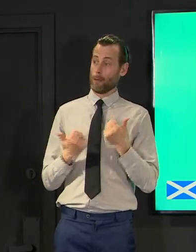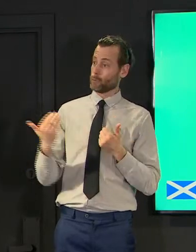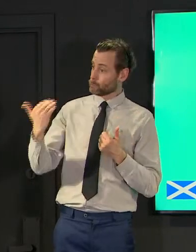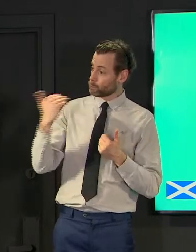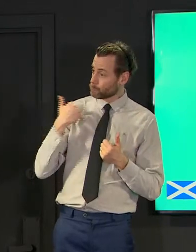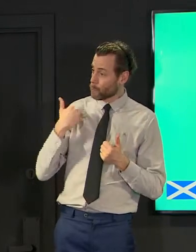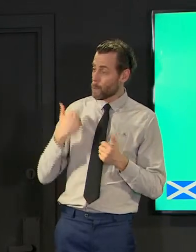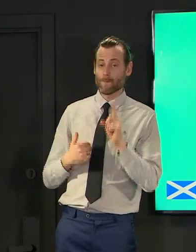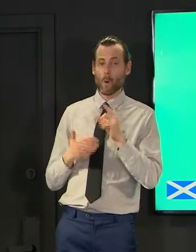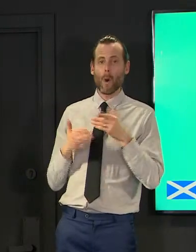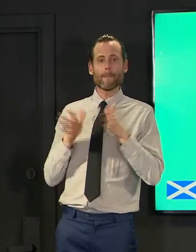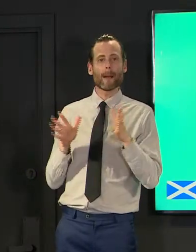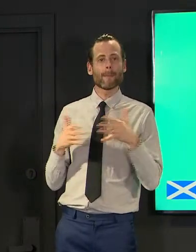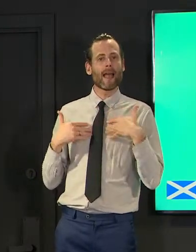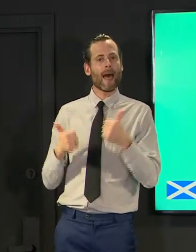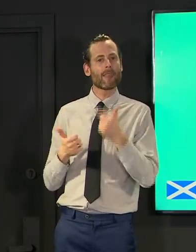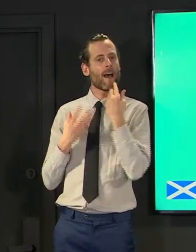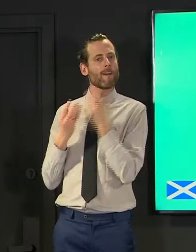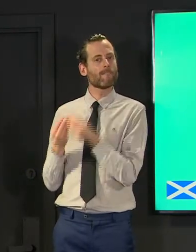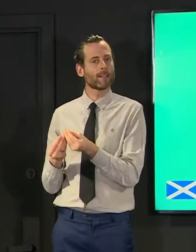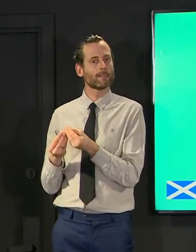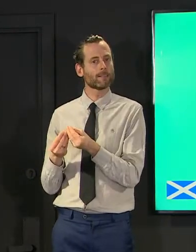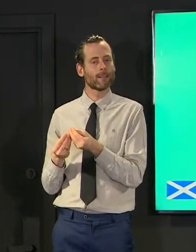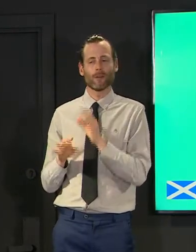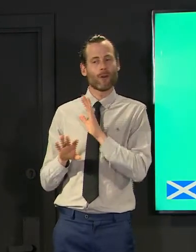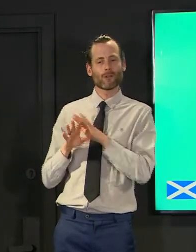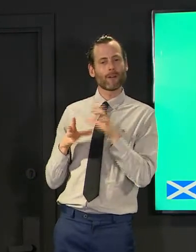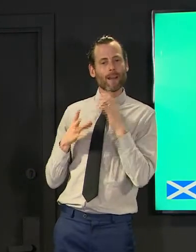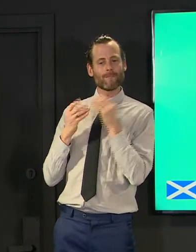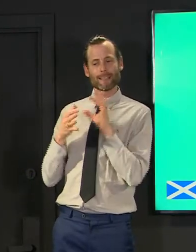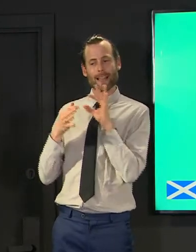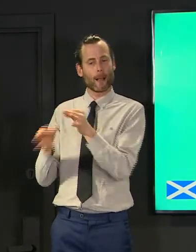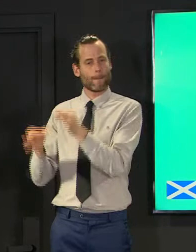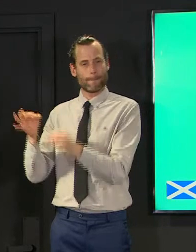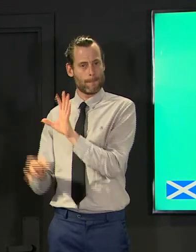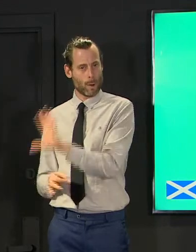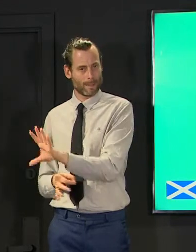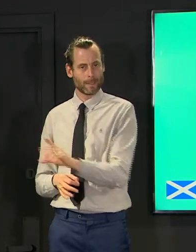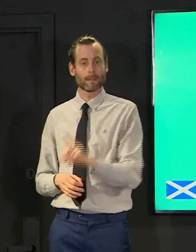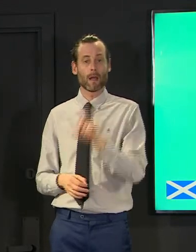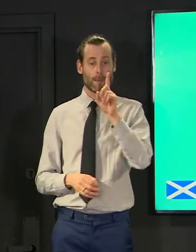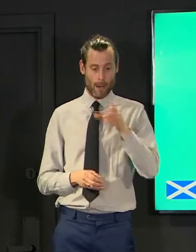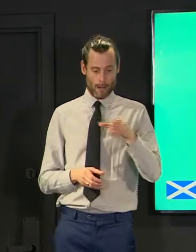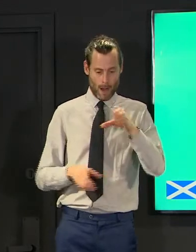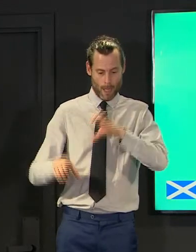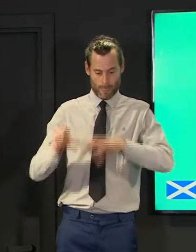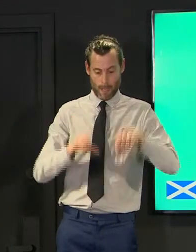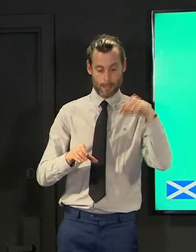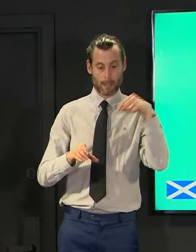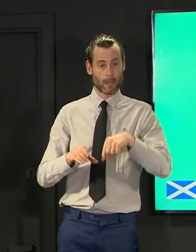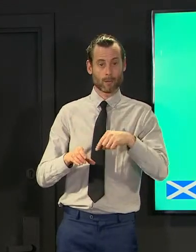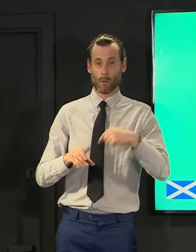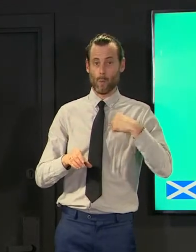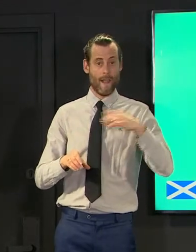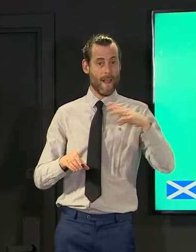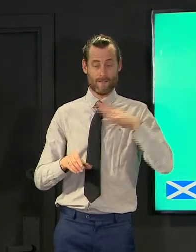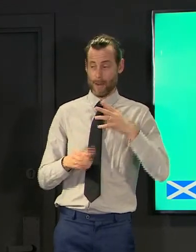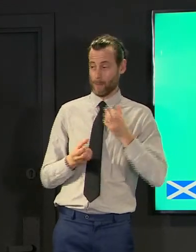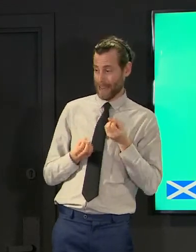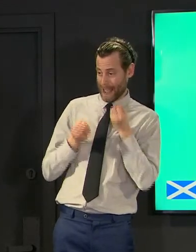not for the politics but for the straight science and the public health advice to be available during that pre-election period however people decide that should be done